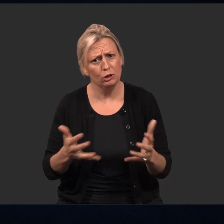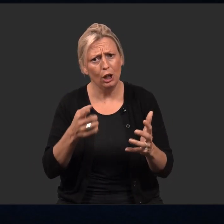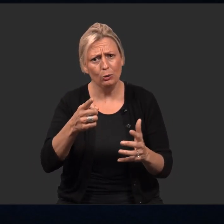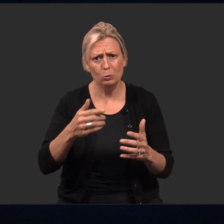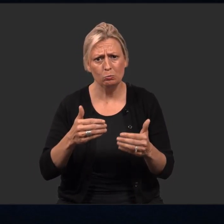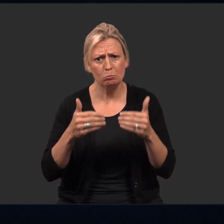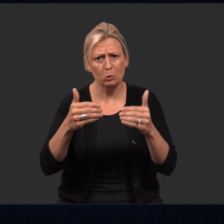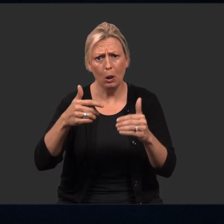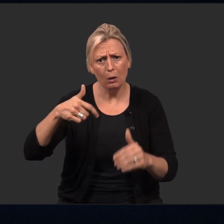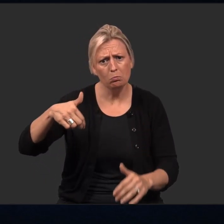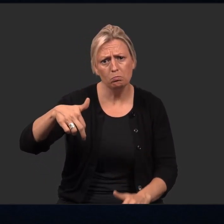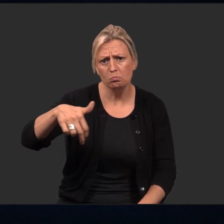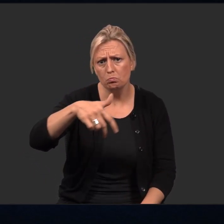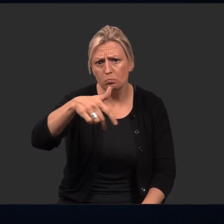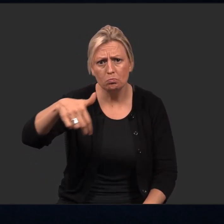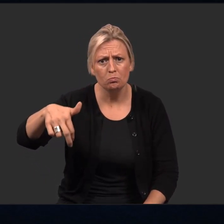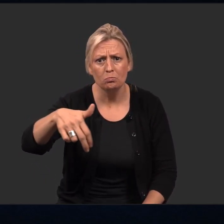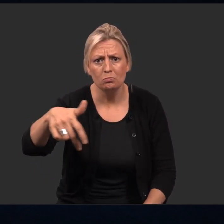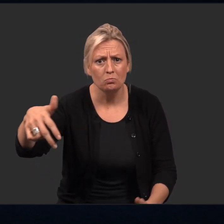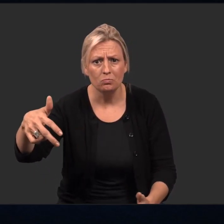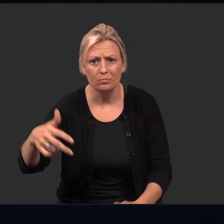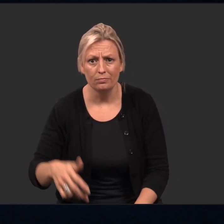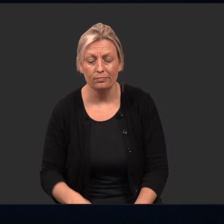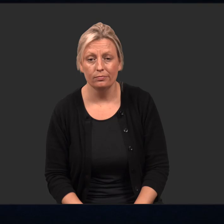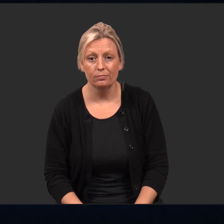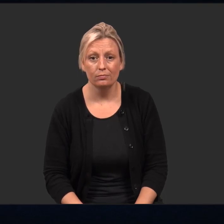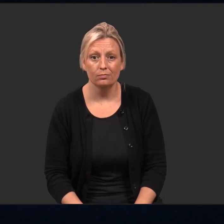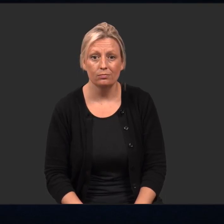if that’s the case I encourage you to walk around to another room.